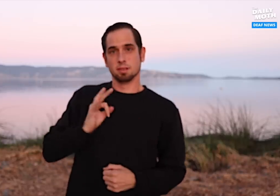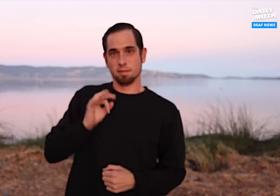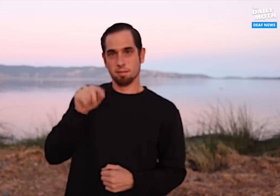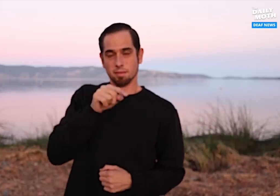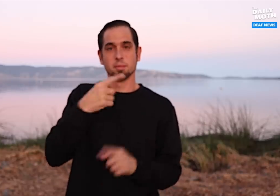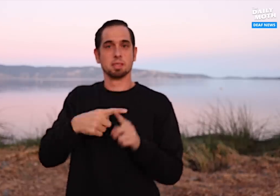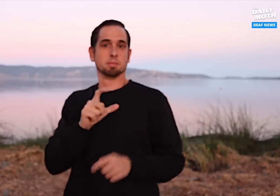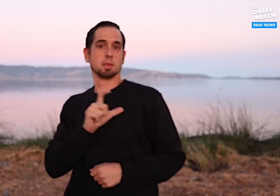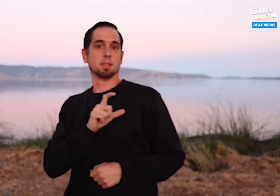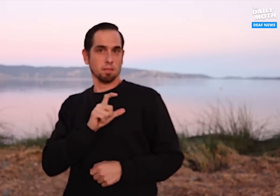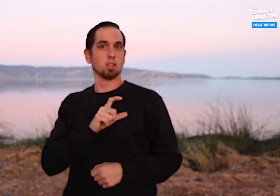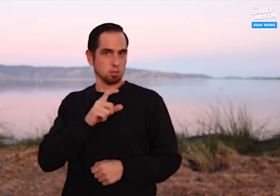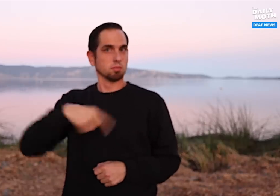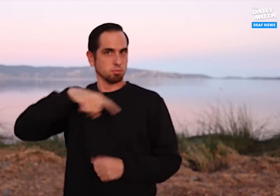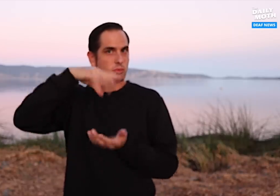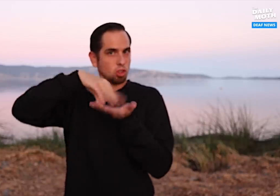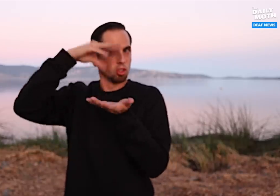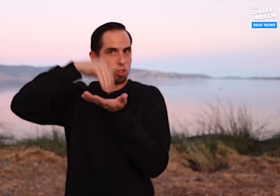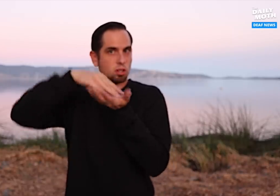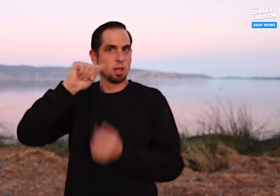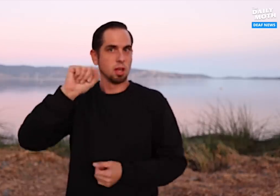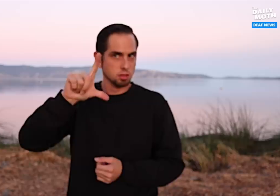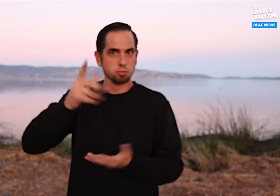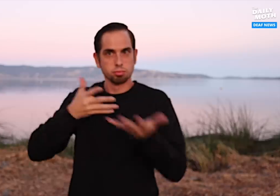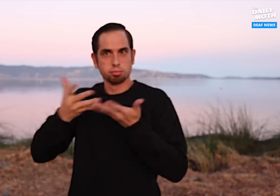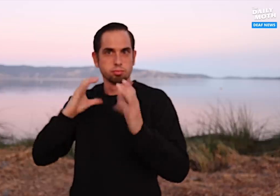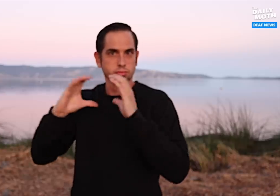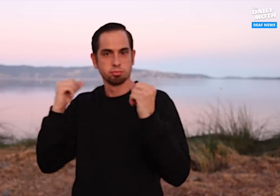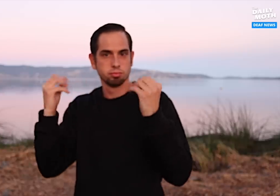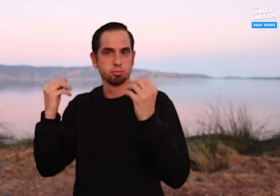police officers are learning ASL.